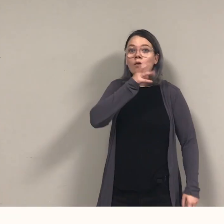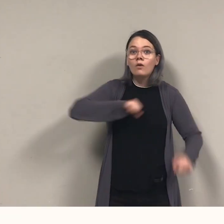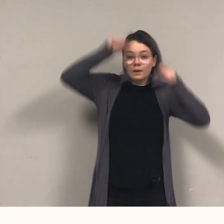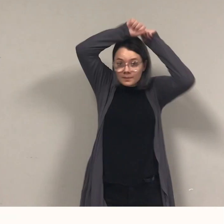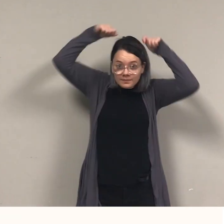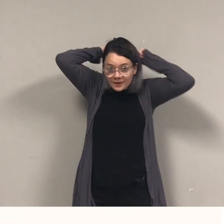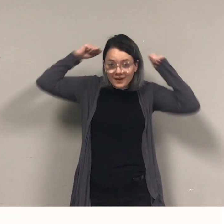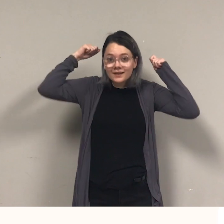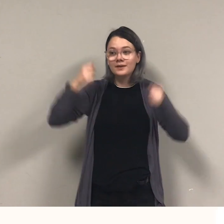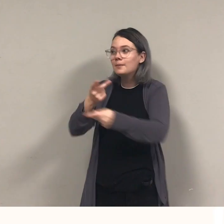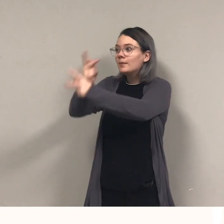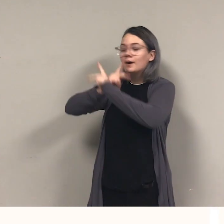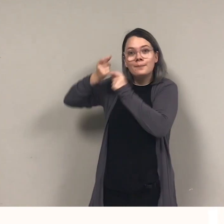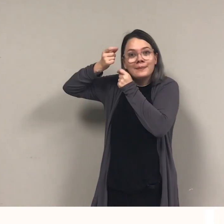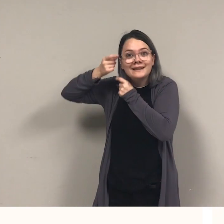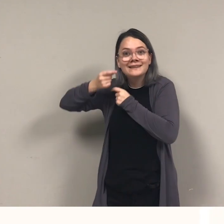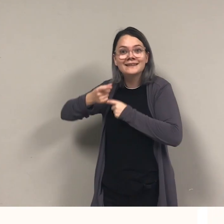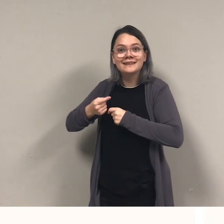Jolly Roger, tattered lace.